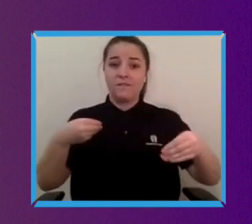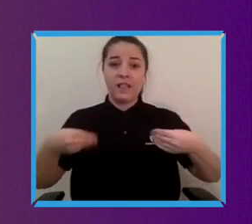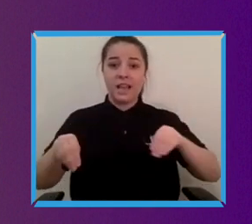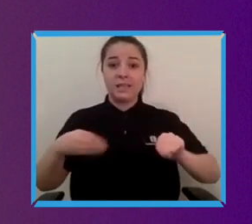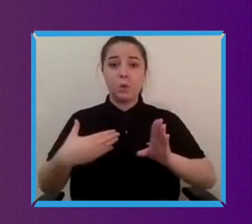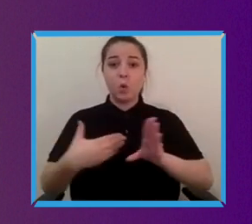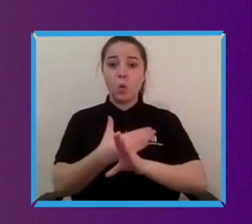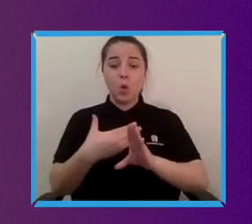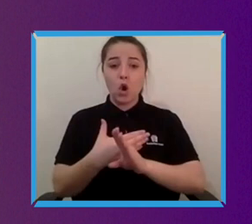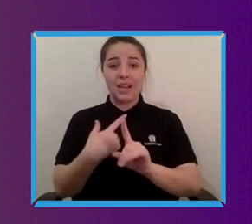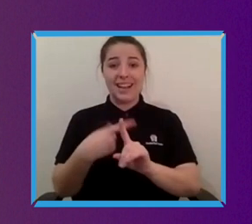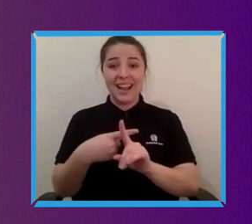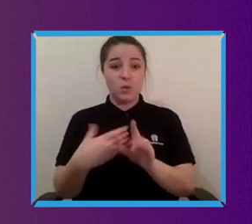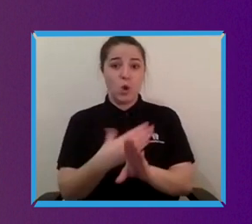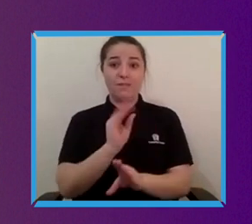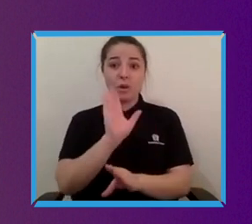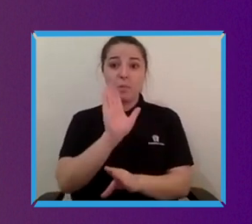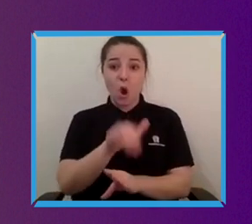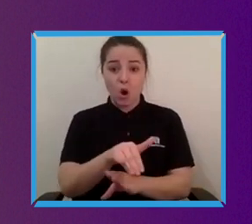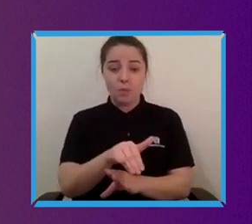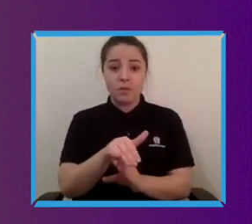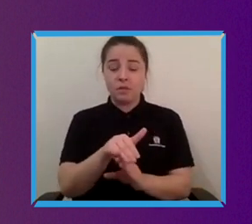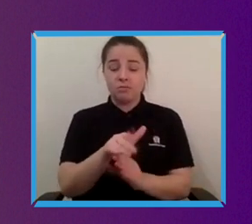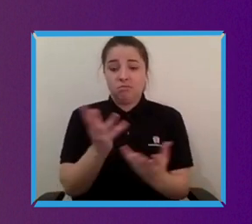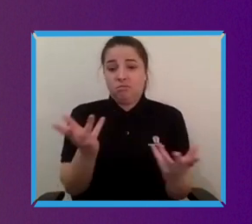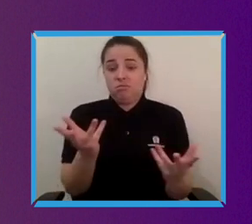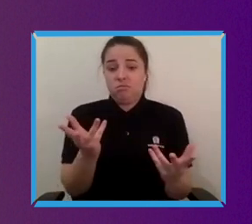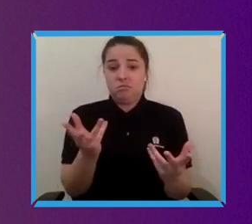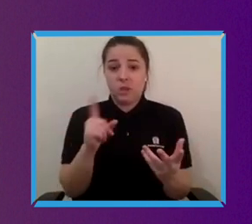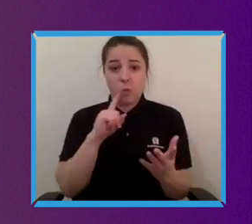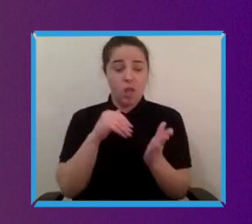work from home basically makes businesses and so on